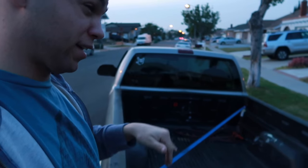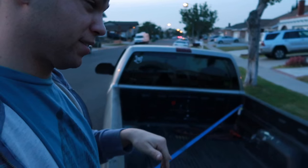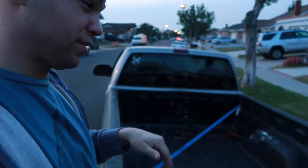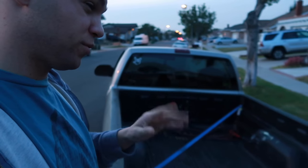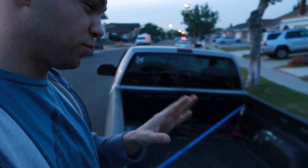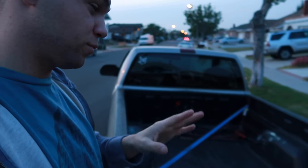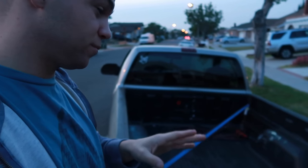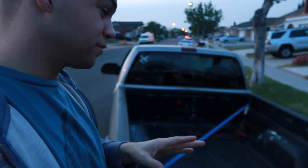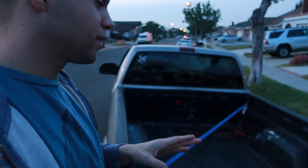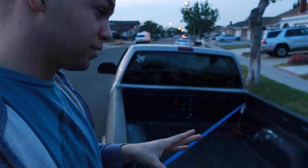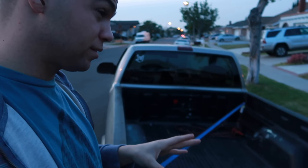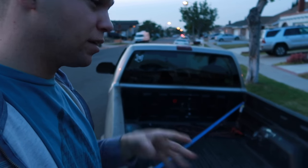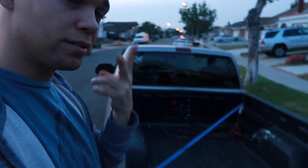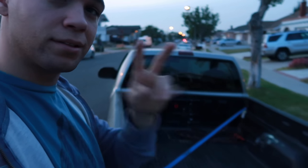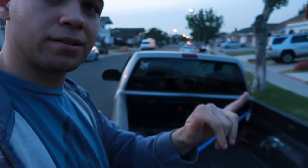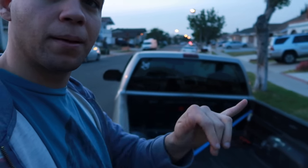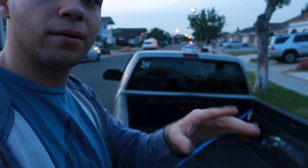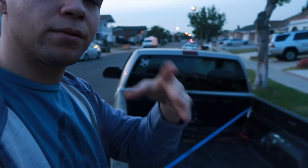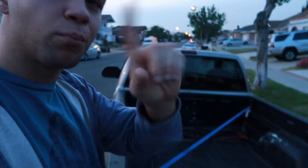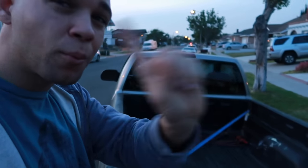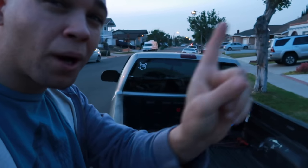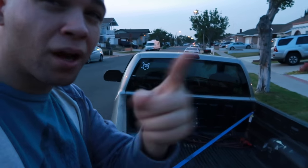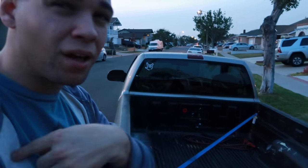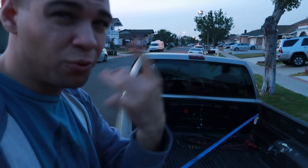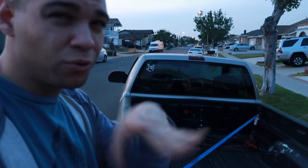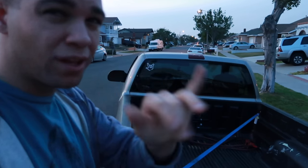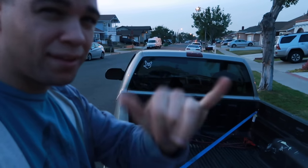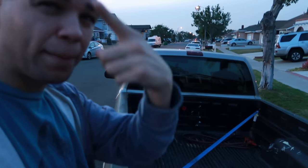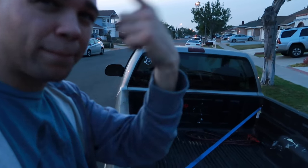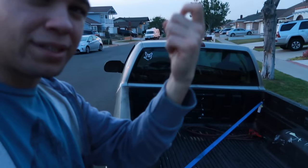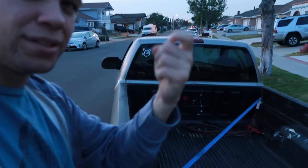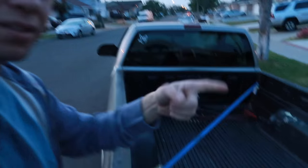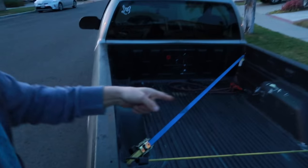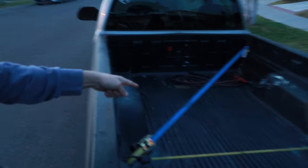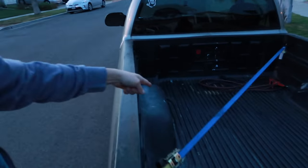On here? i see that. but i dont like that because of the wheel arches